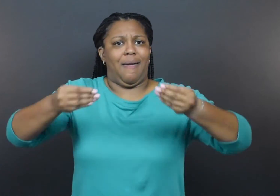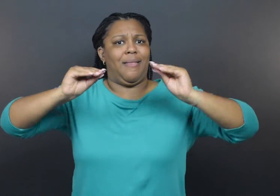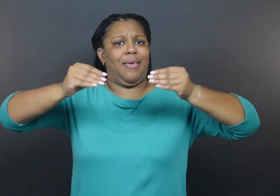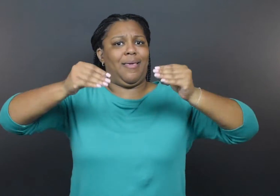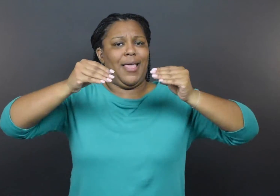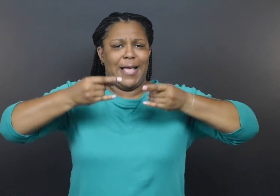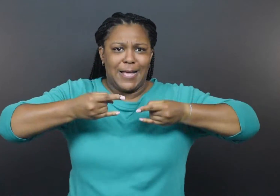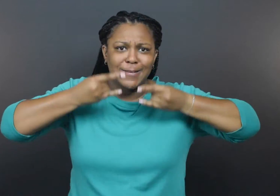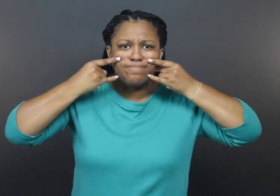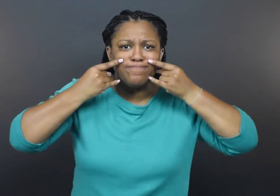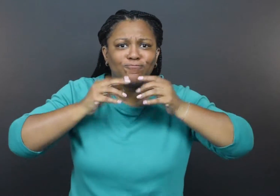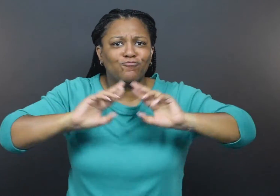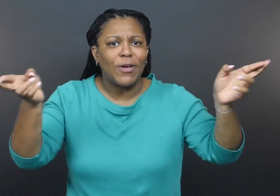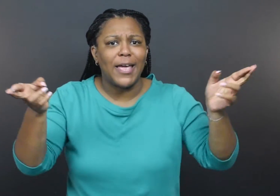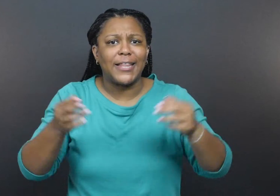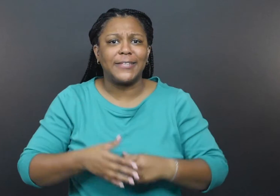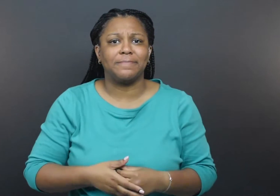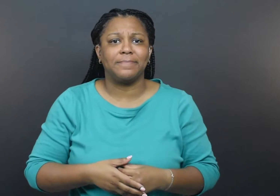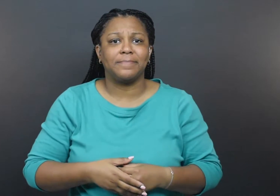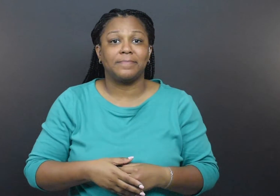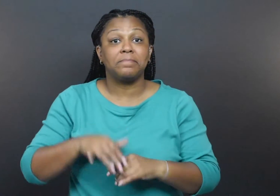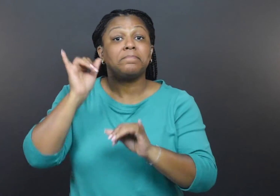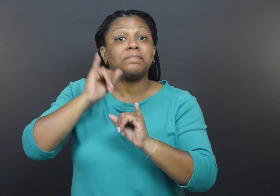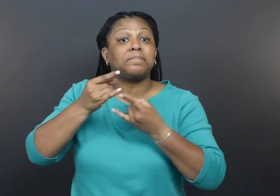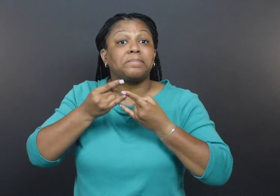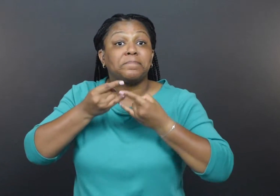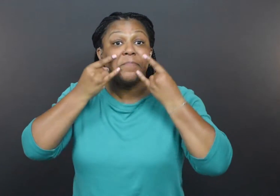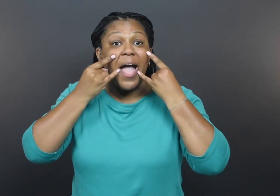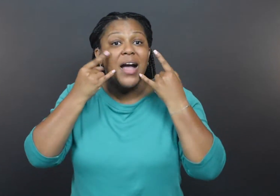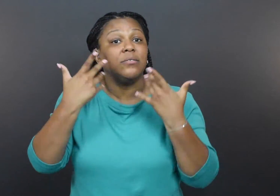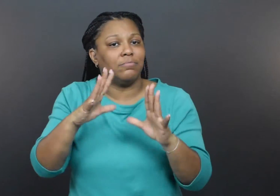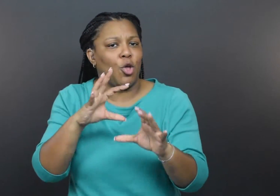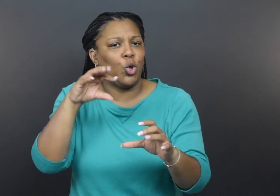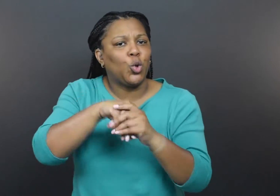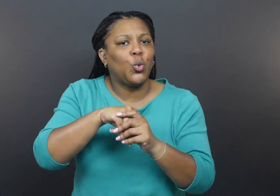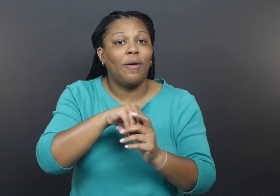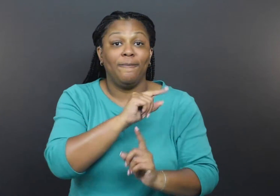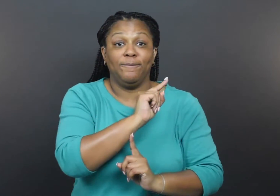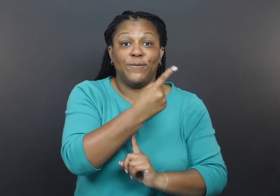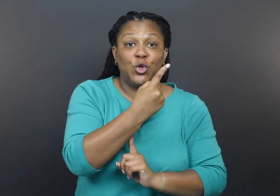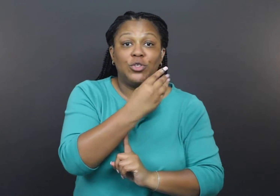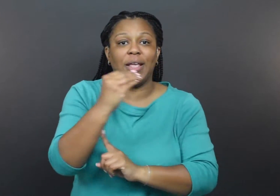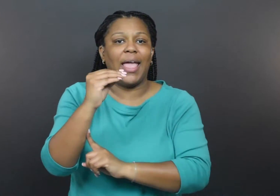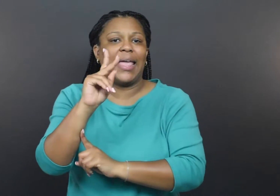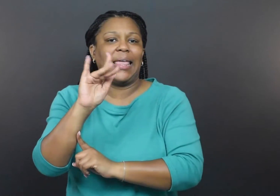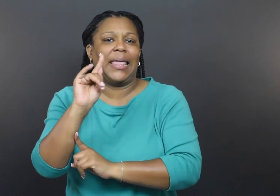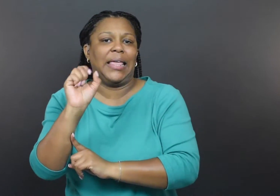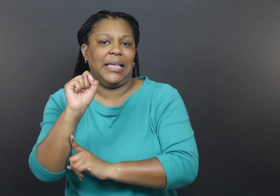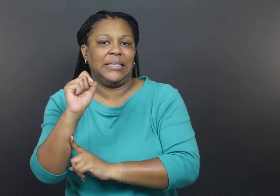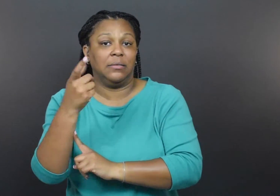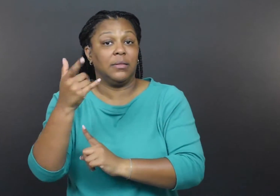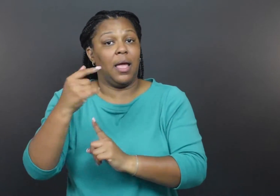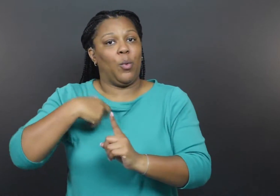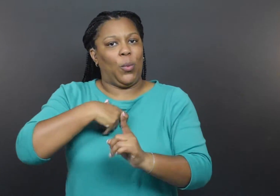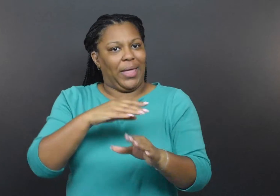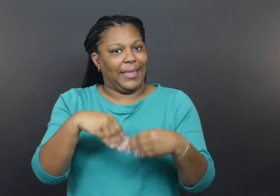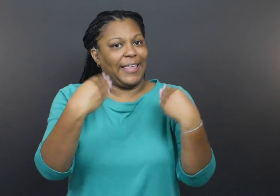[The masks] are included in first aid kits we give to each new Senior Rides volunteer.”